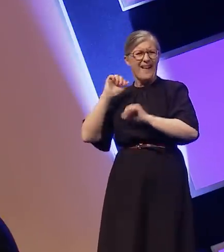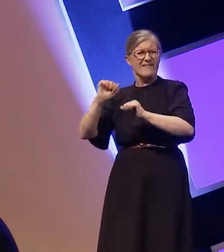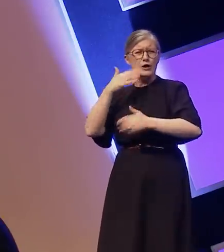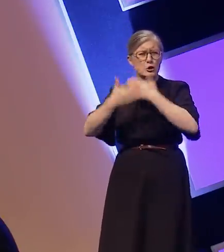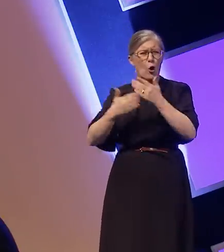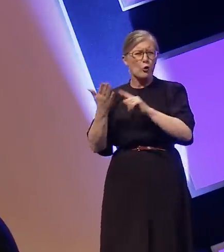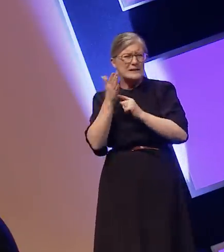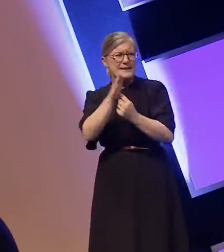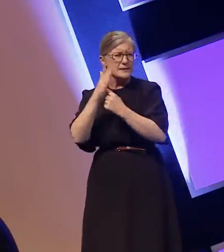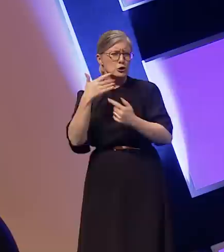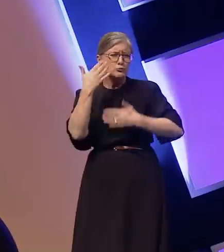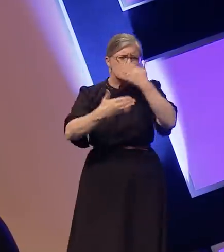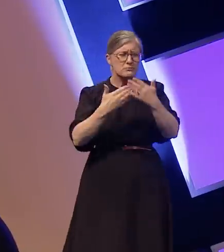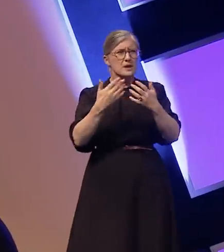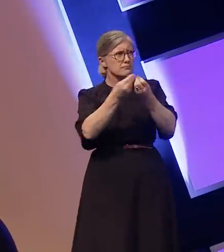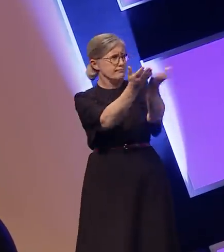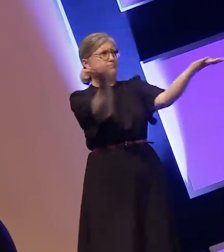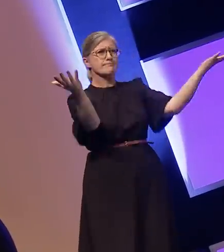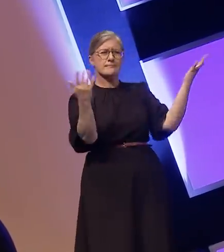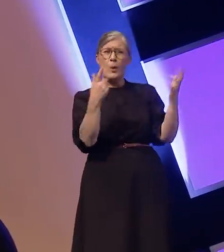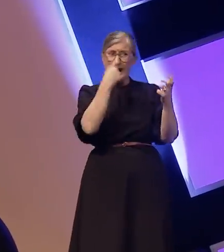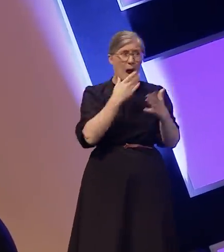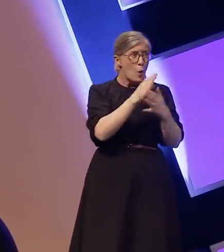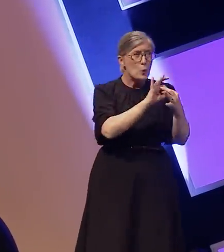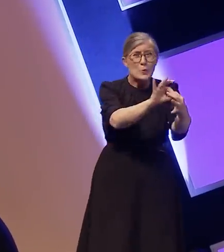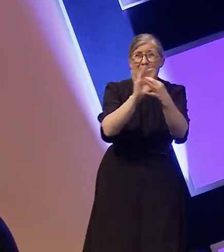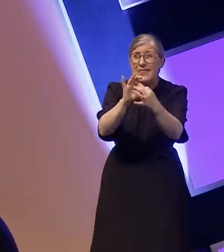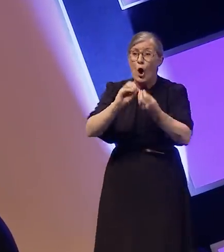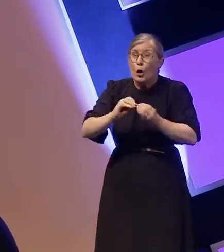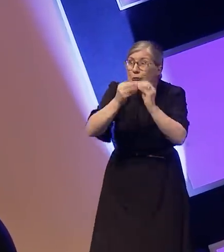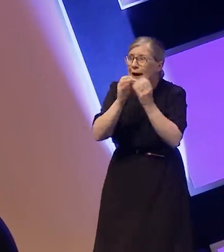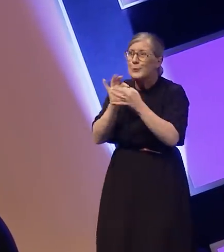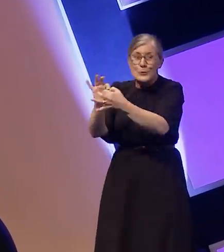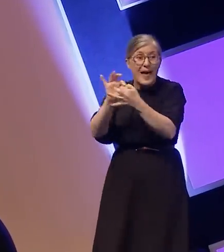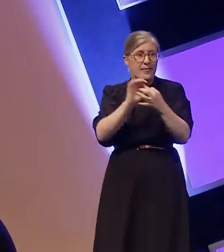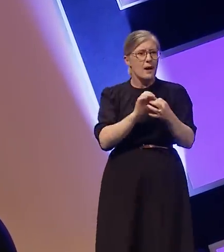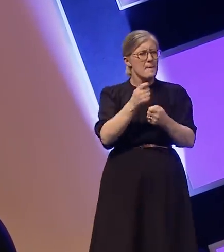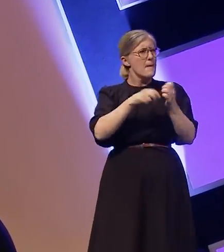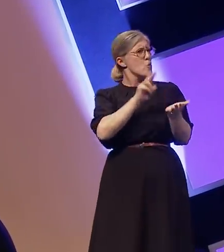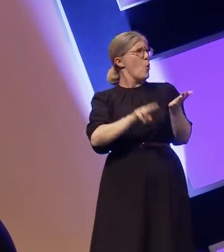can do this together. Let's create together to normalize deaf and disabled people on screen.